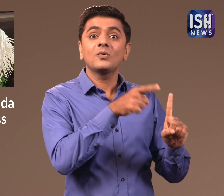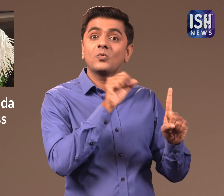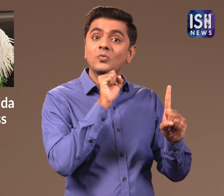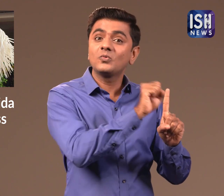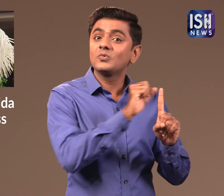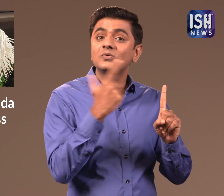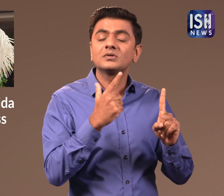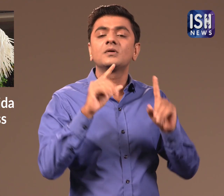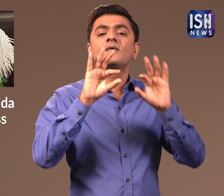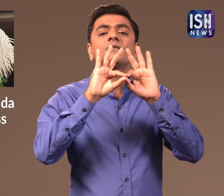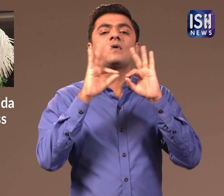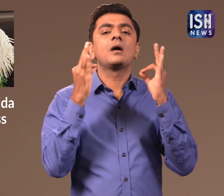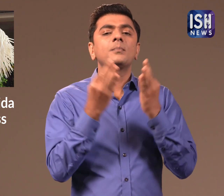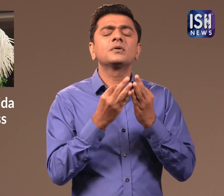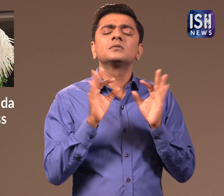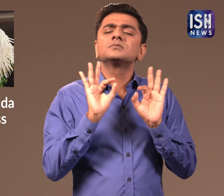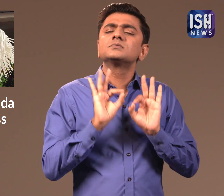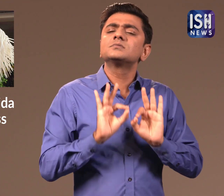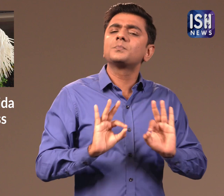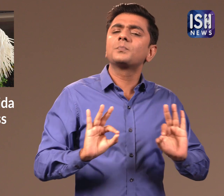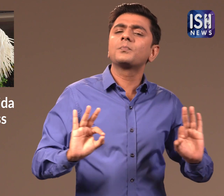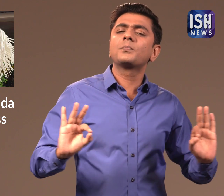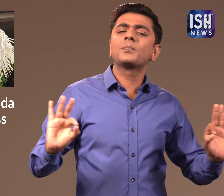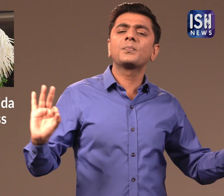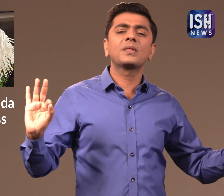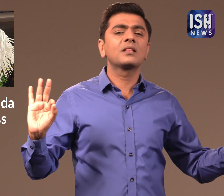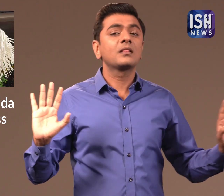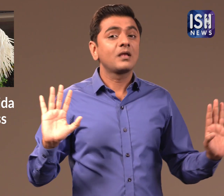She hails from a humble background.